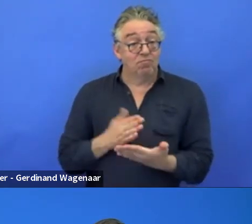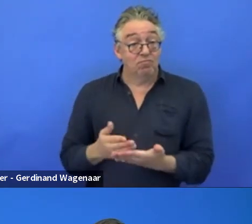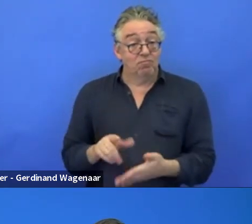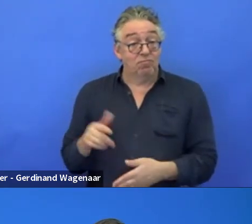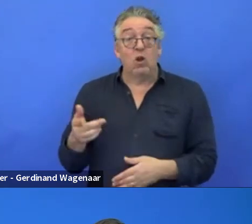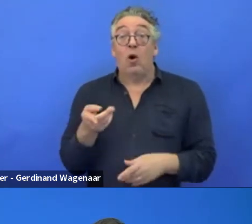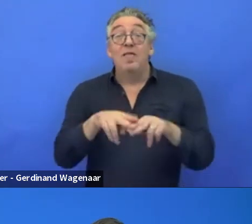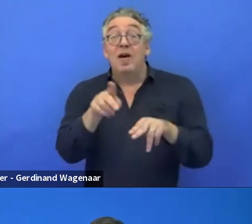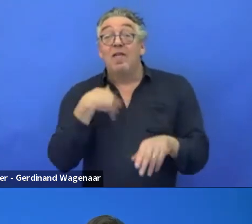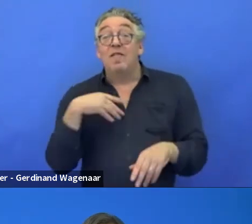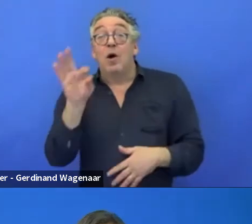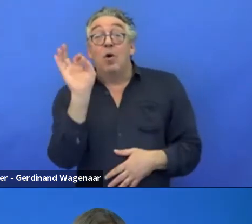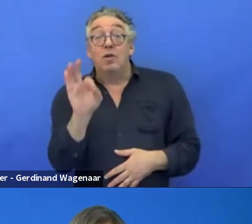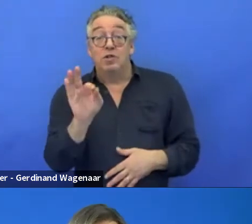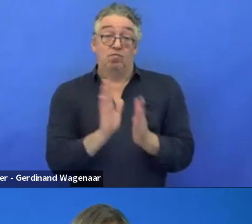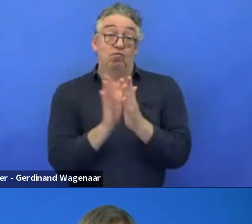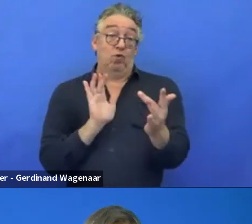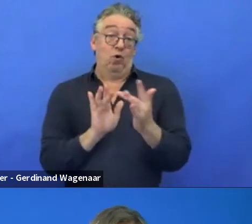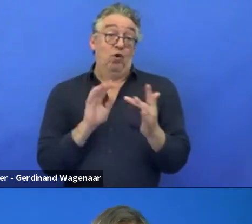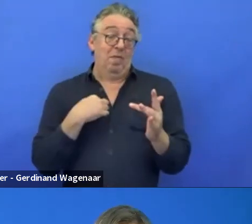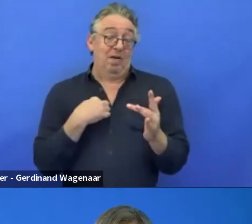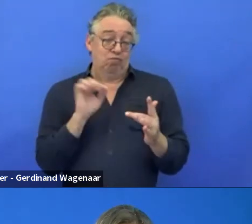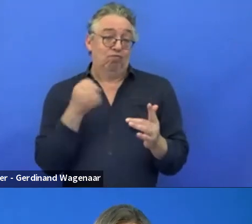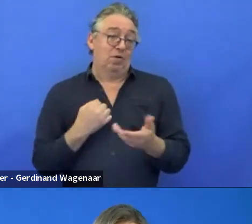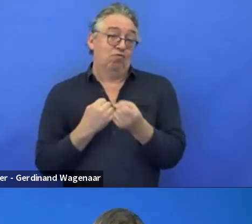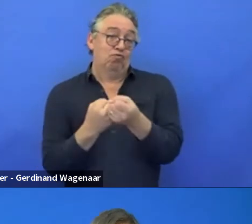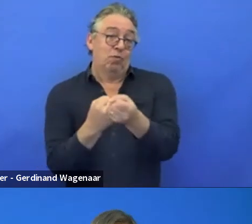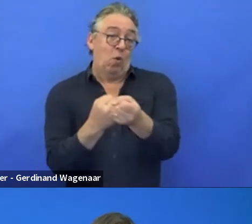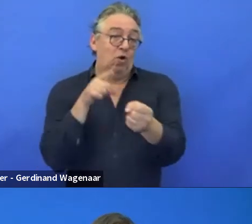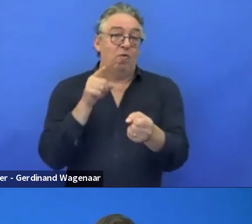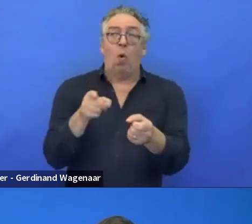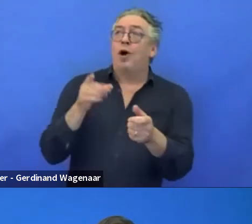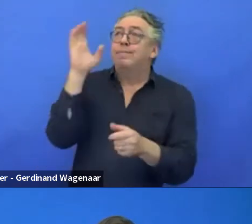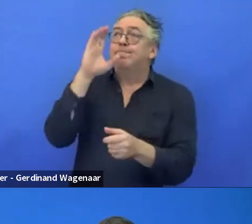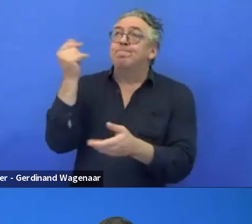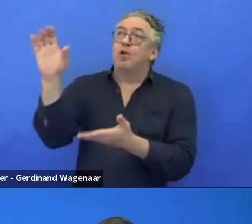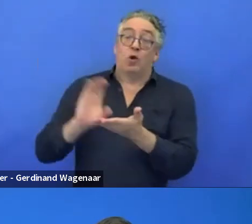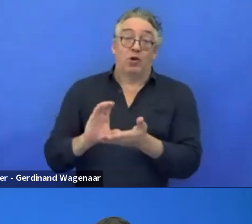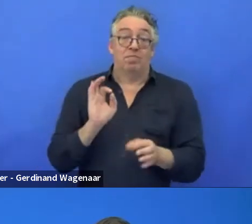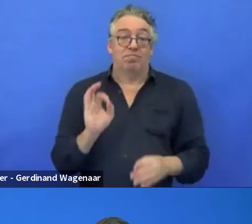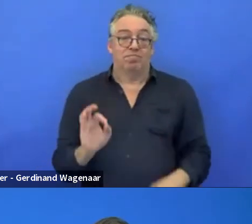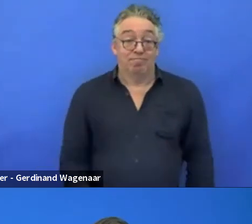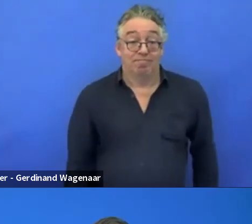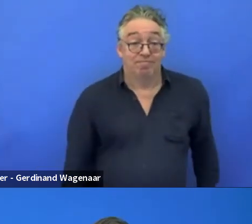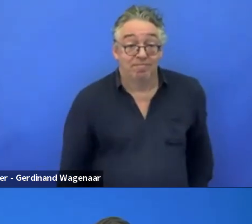and we can support you in the fundraising processes. Thank you so much, Magdalena.